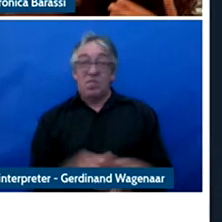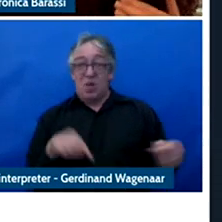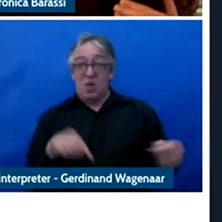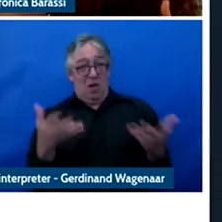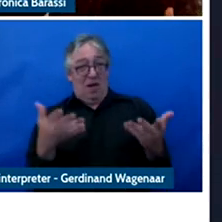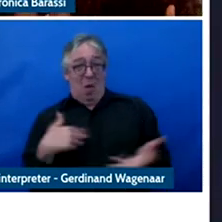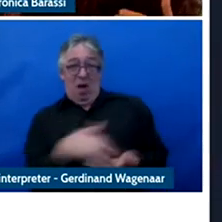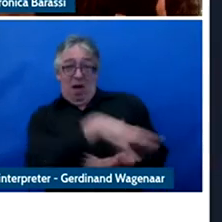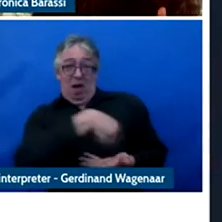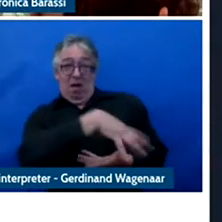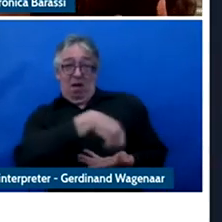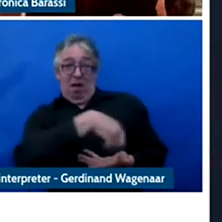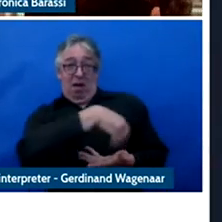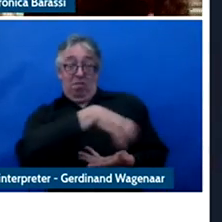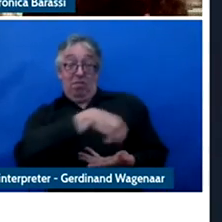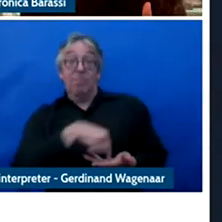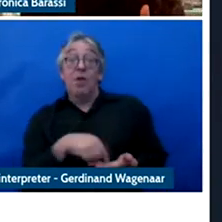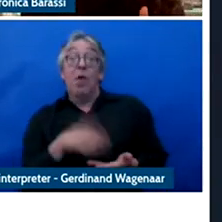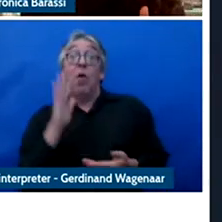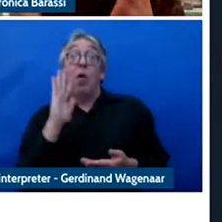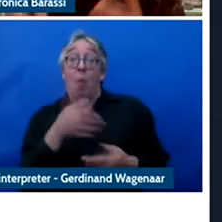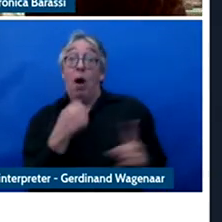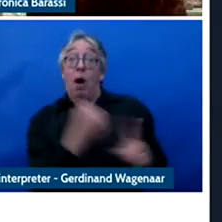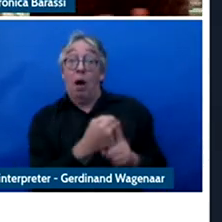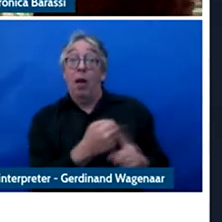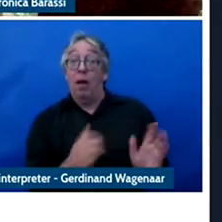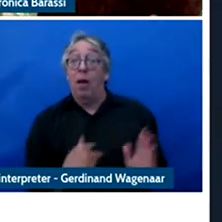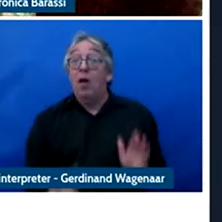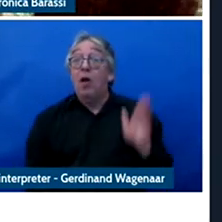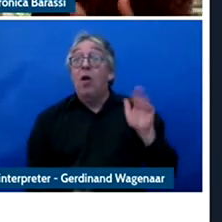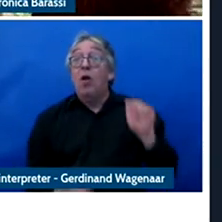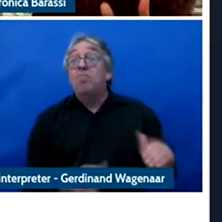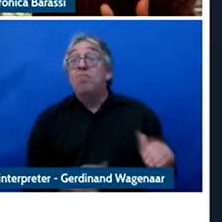define them in public in the future if we don't act now, right?